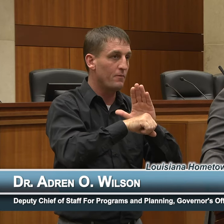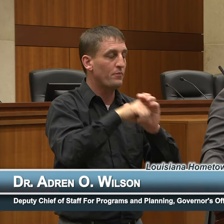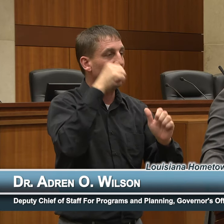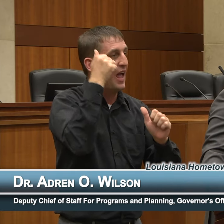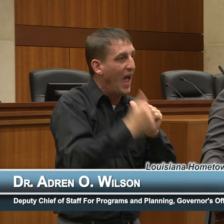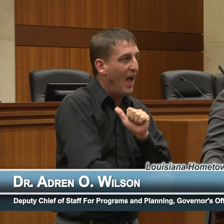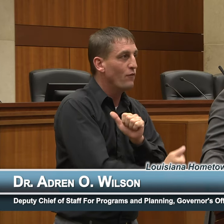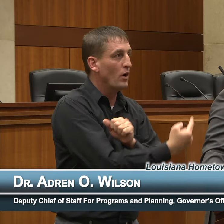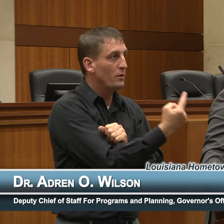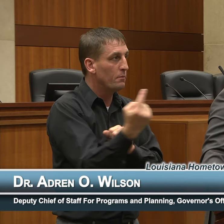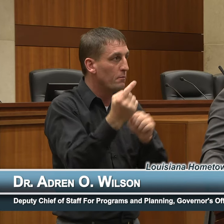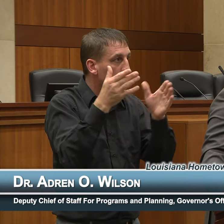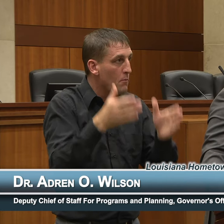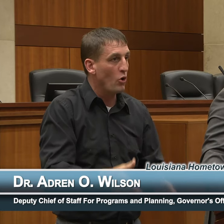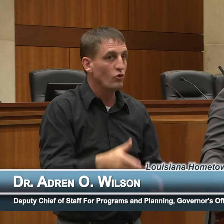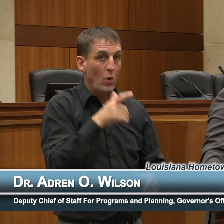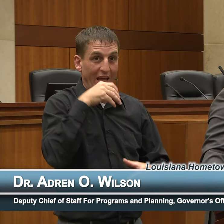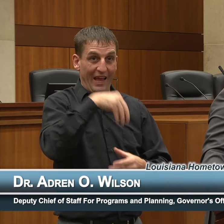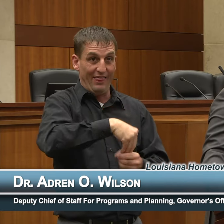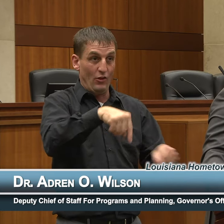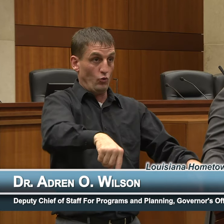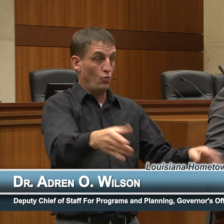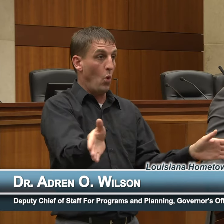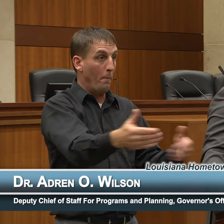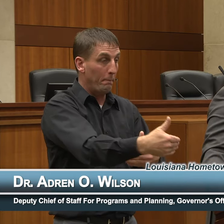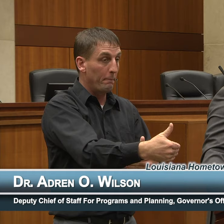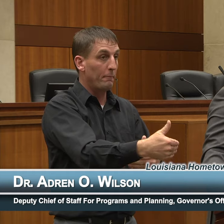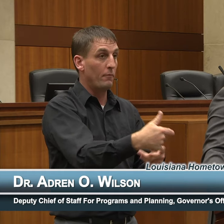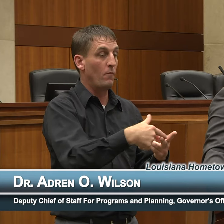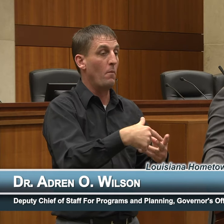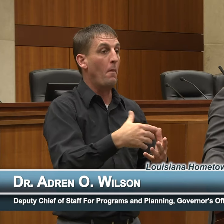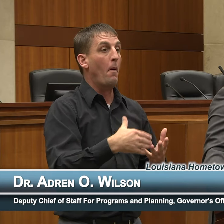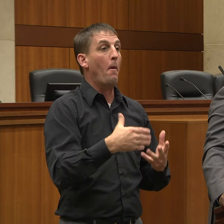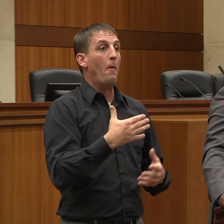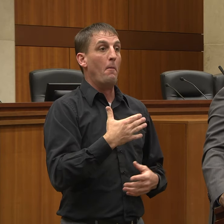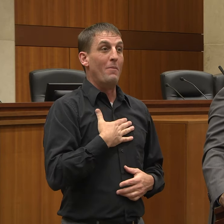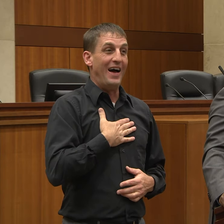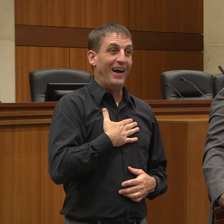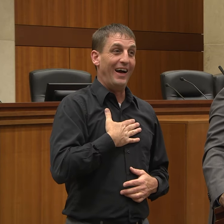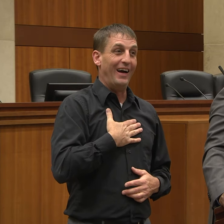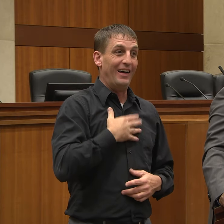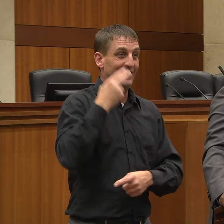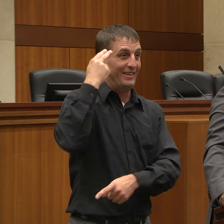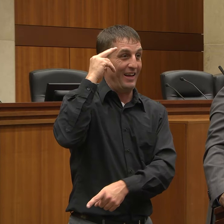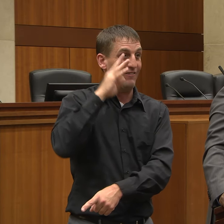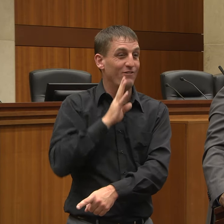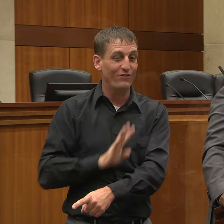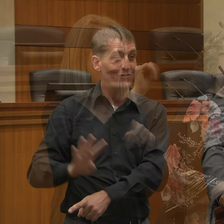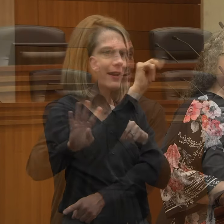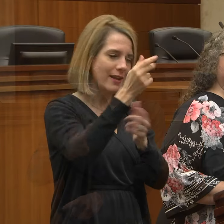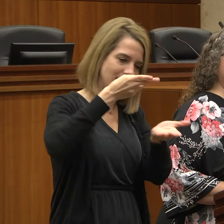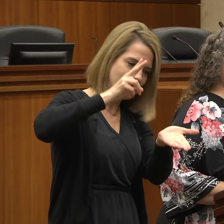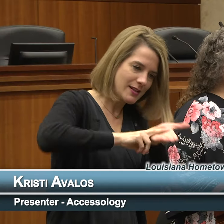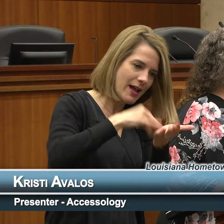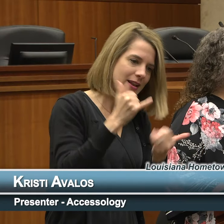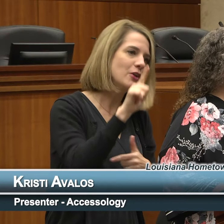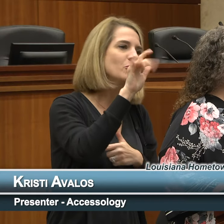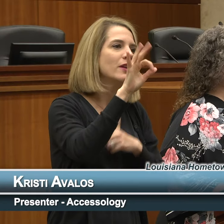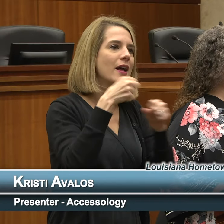in this room, for my four-year-old nephew and so I'm gonna take you through a